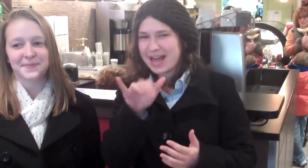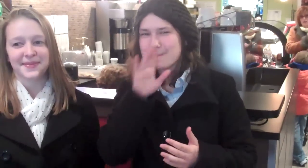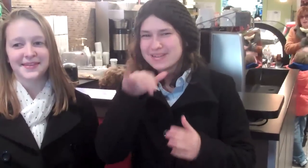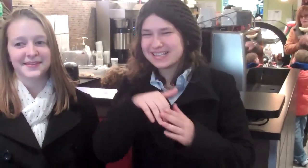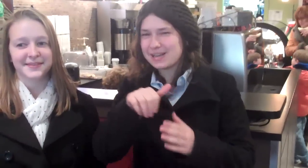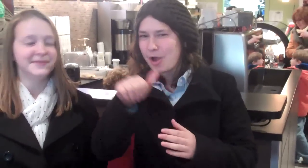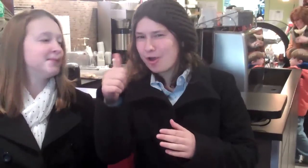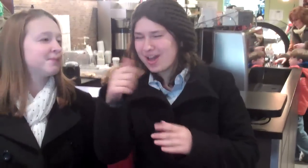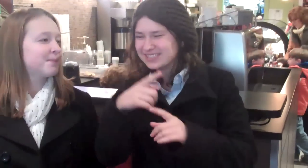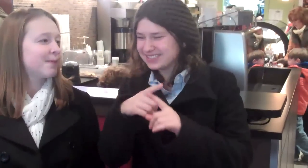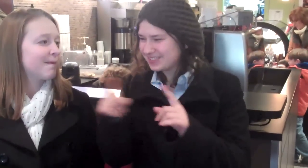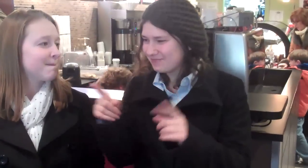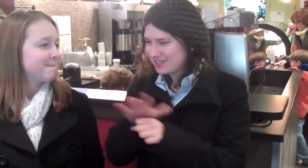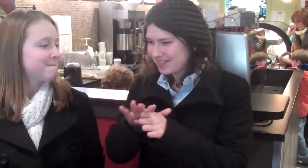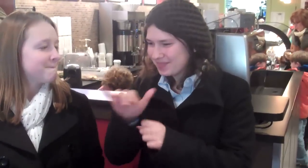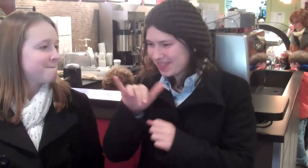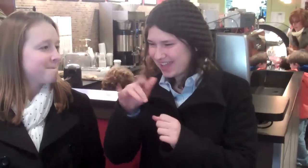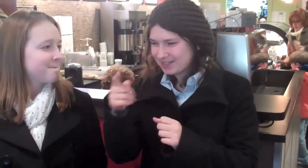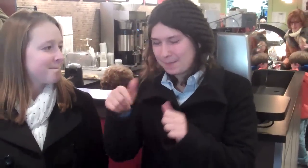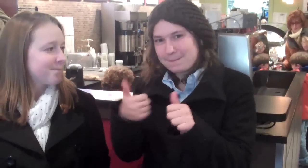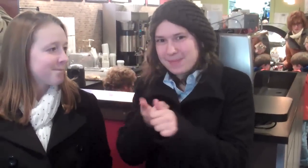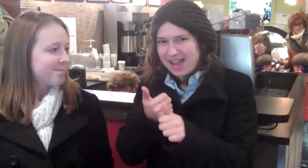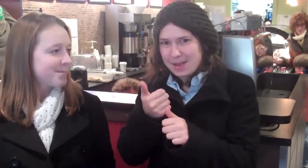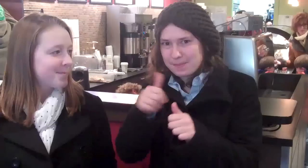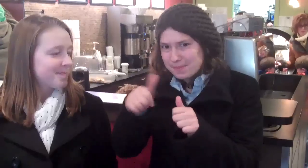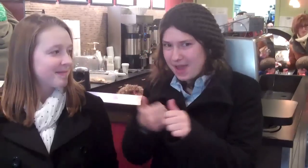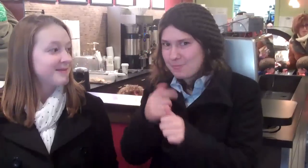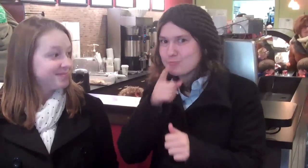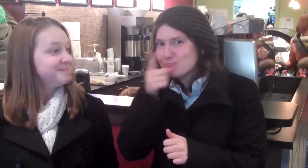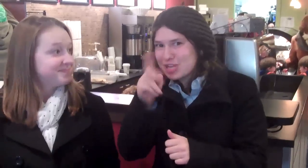Yeah, it was a great experience to see what it was really like to be in a different